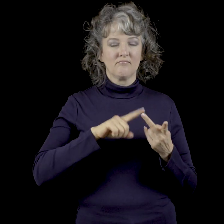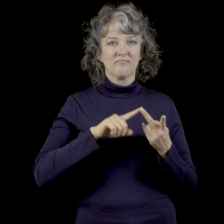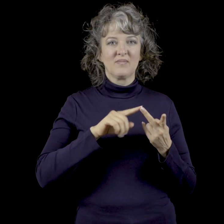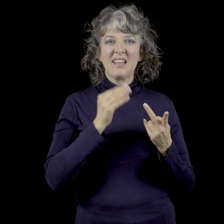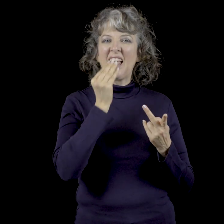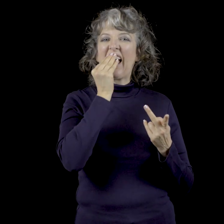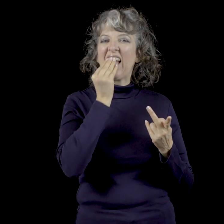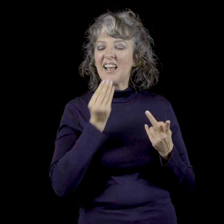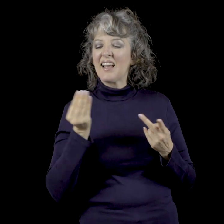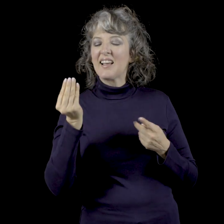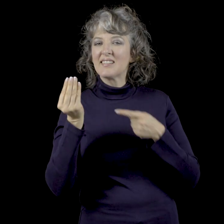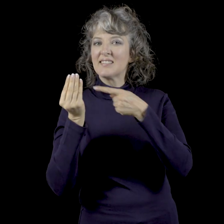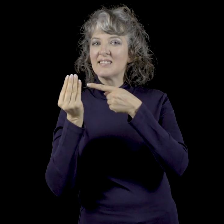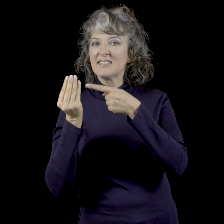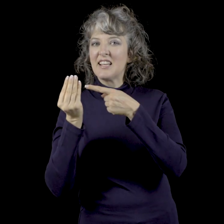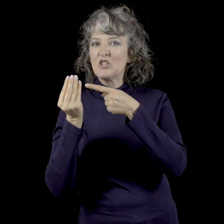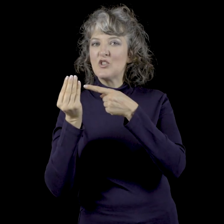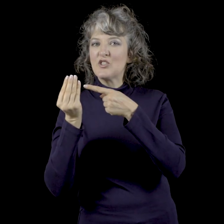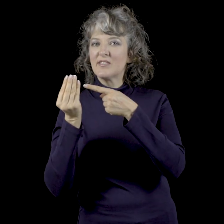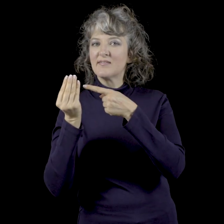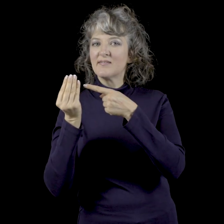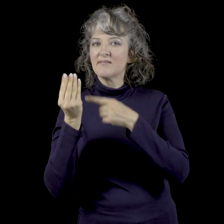Second option would be to mime removing the dentures.